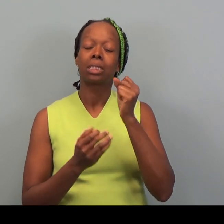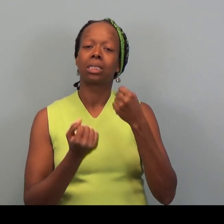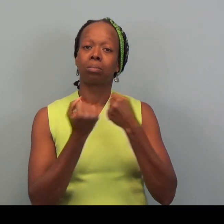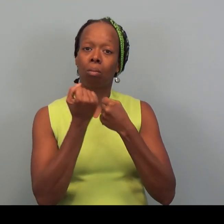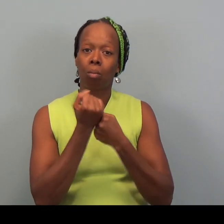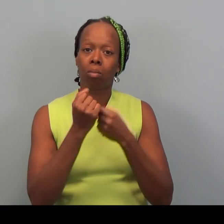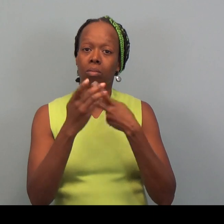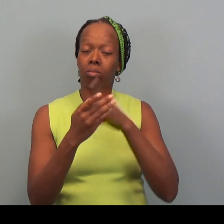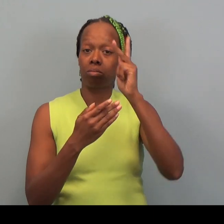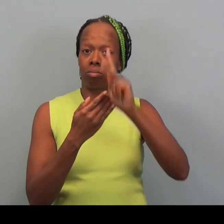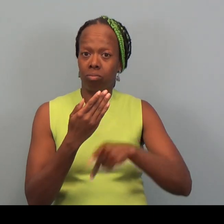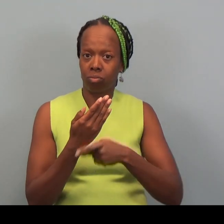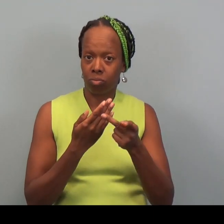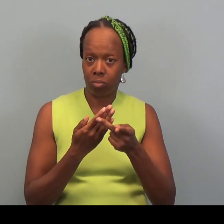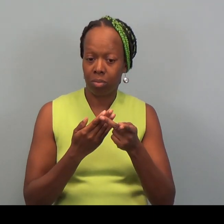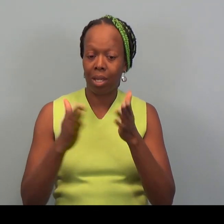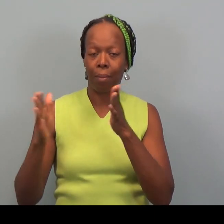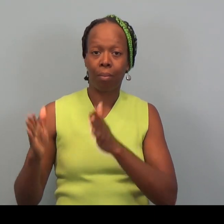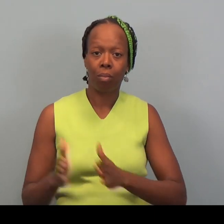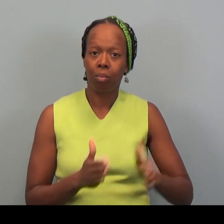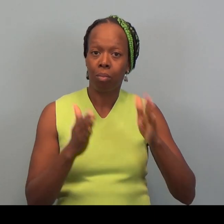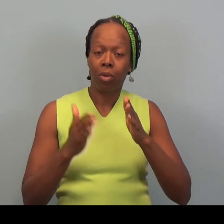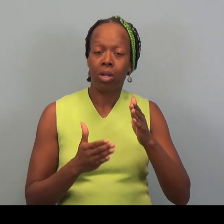That prepares income taxes